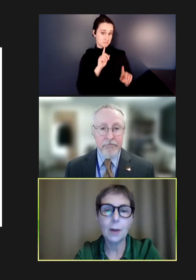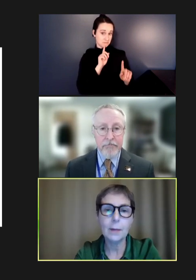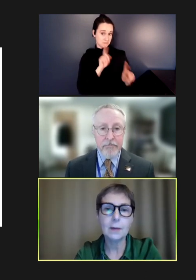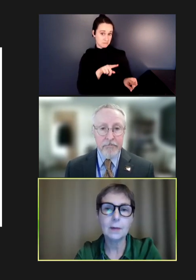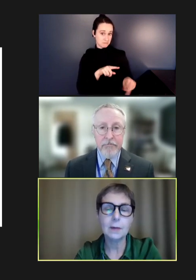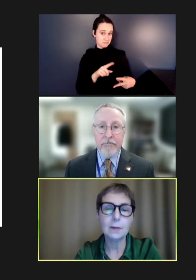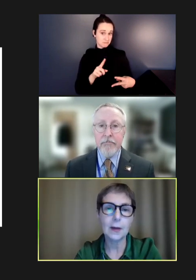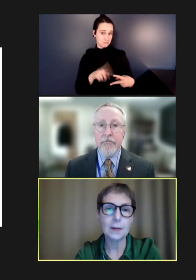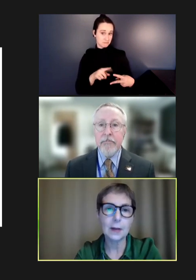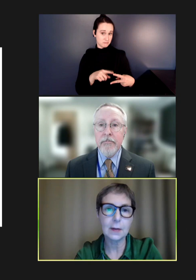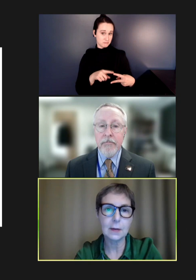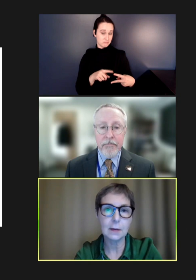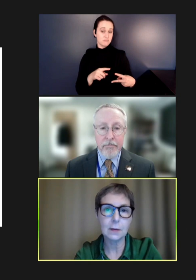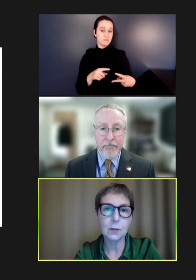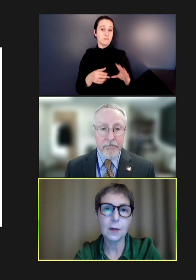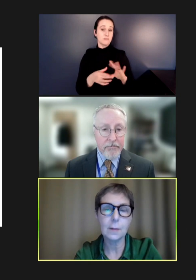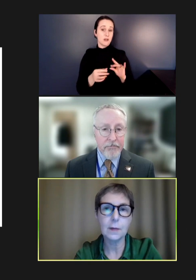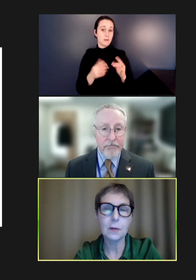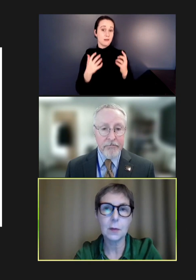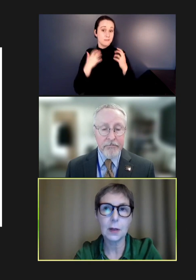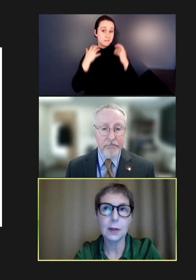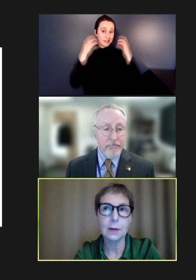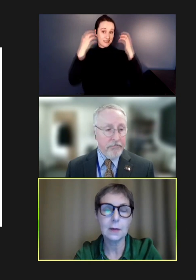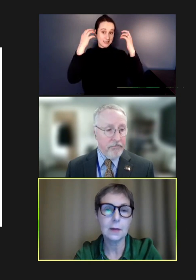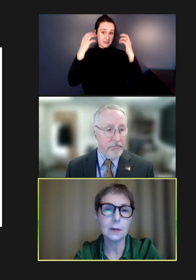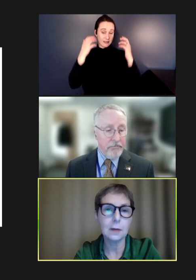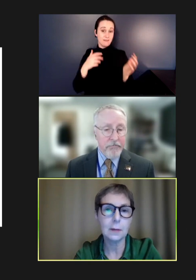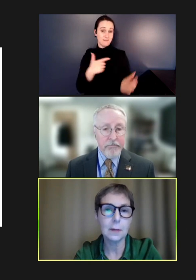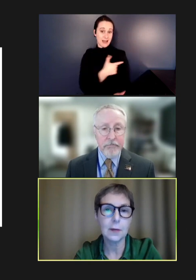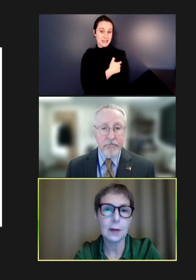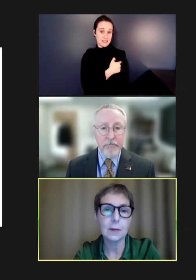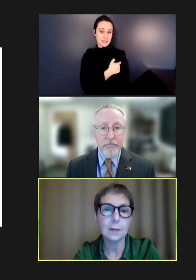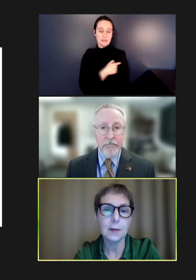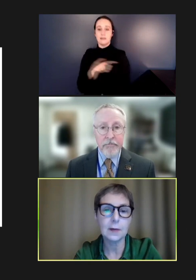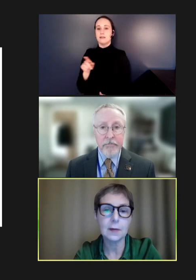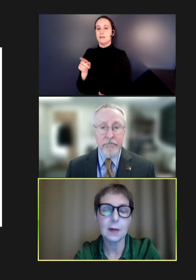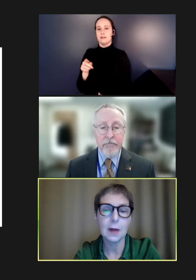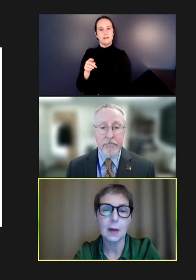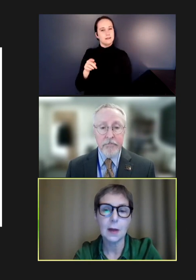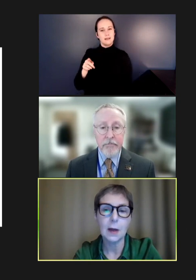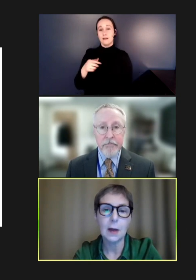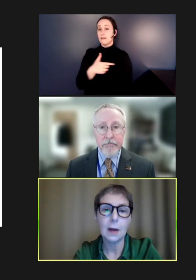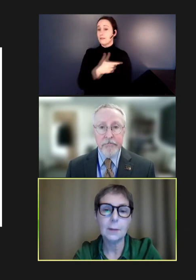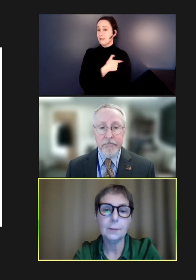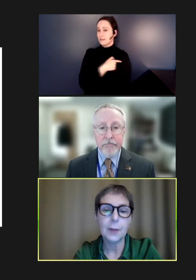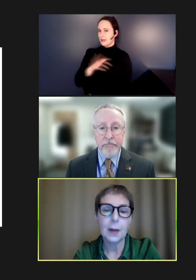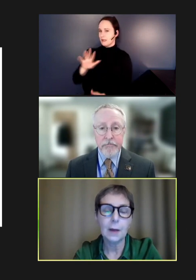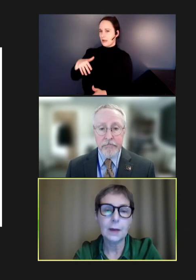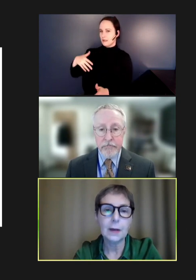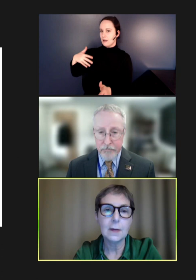measles vaccine hasn't caught up as quickly as diphtheria, tetanus, pertussis. I think it is